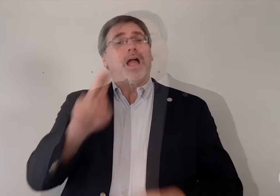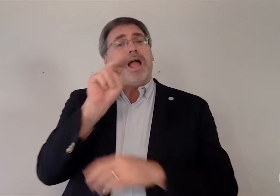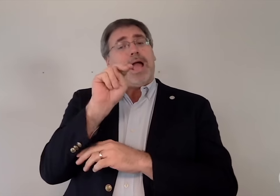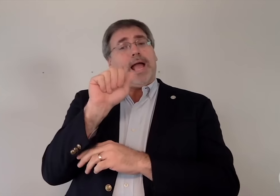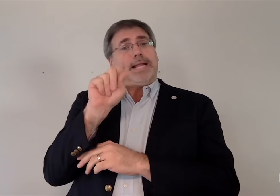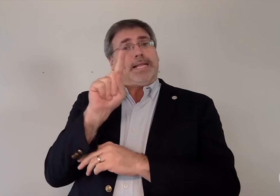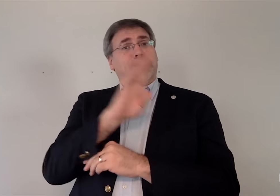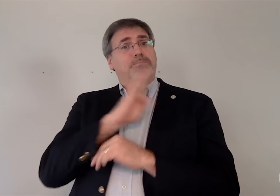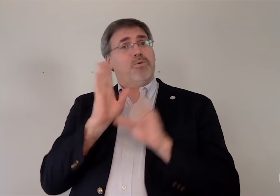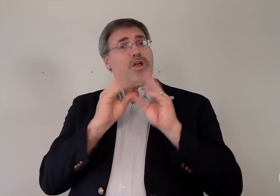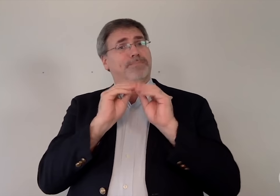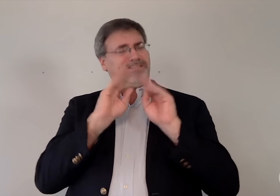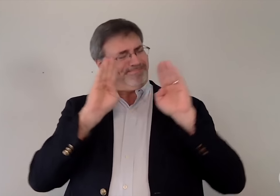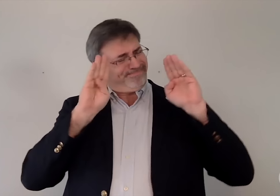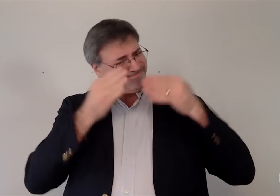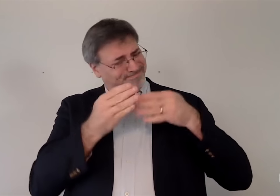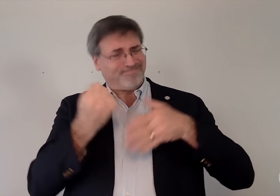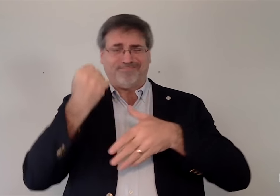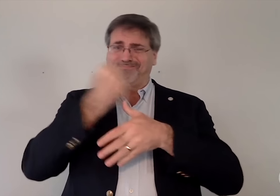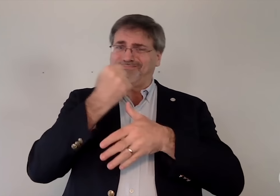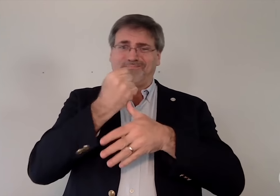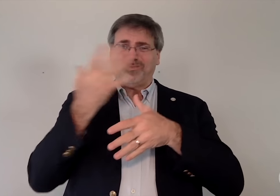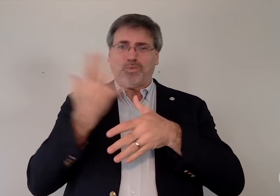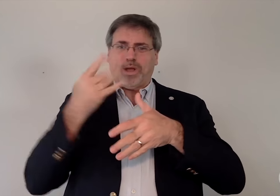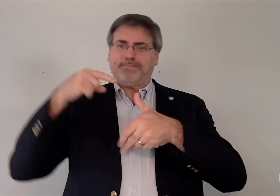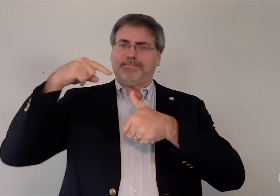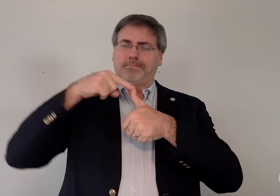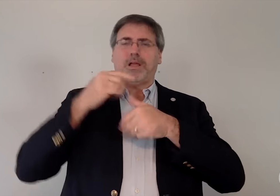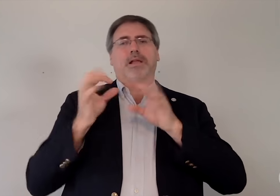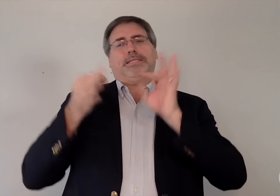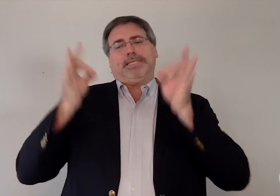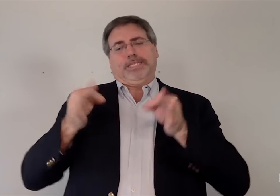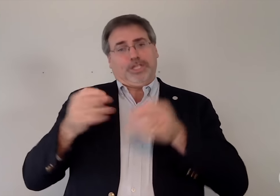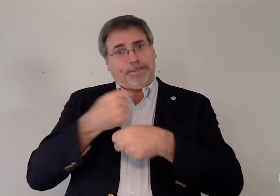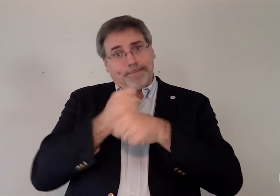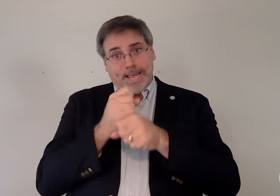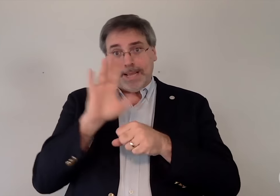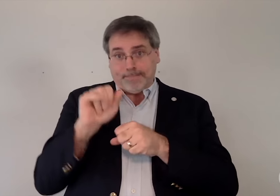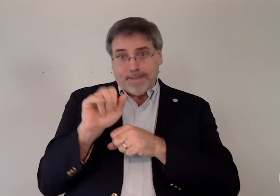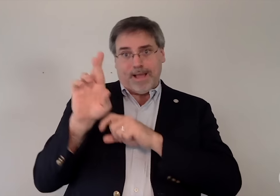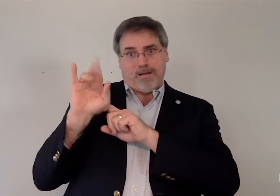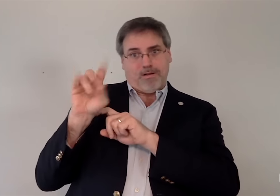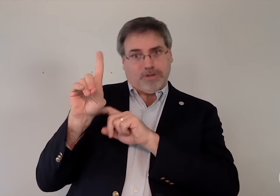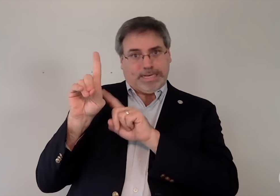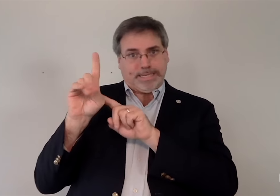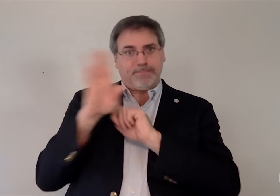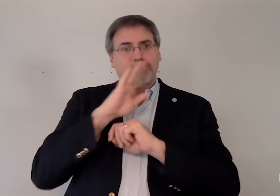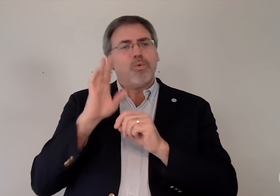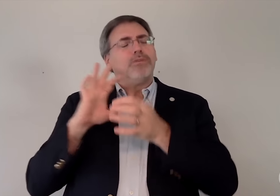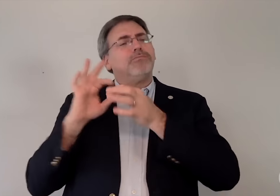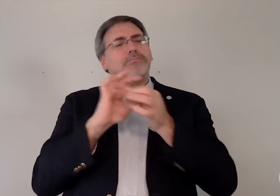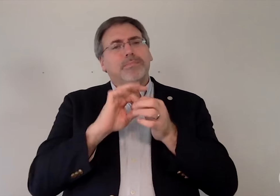The NAD Board meeting focused primarily on decisions by the Registry of Interpreters for the Deaf (RID) Board